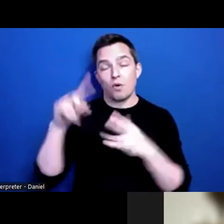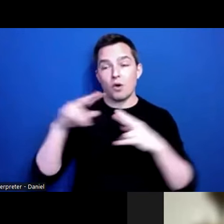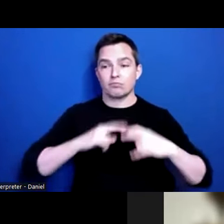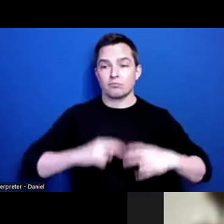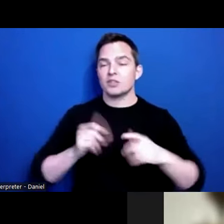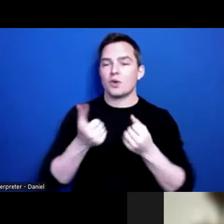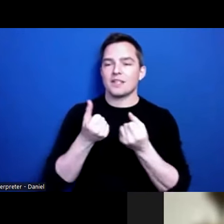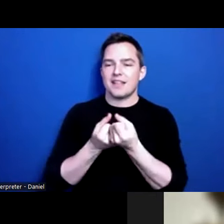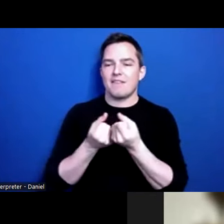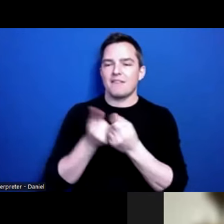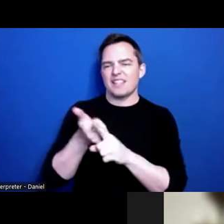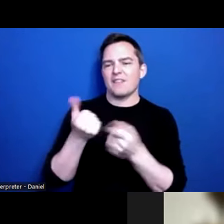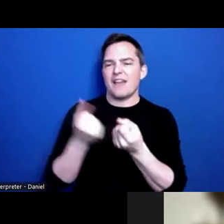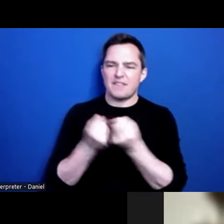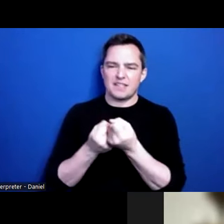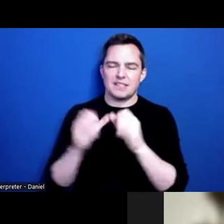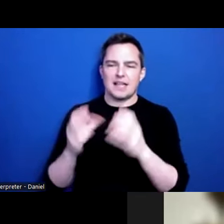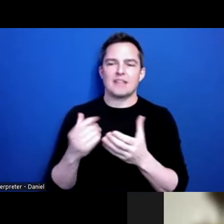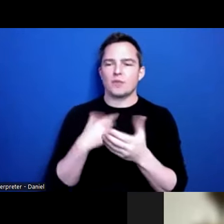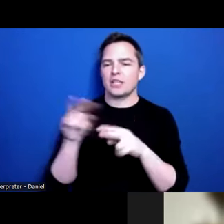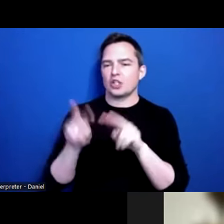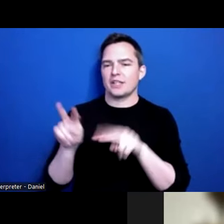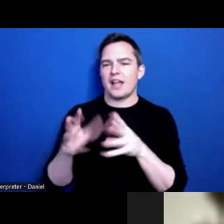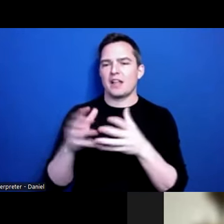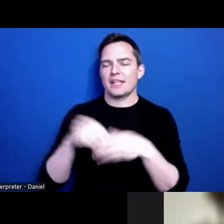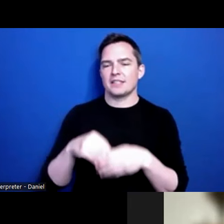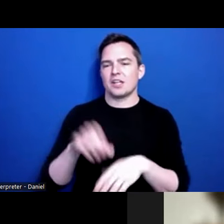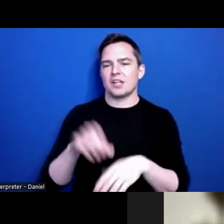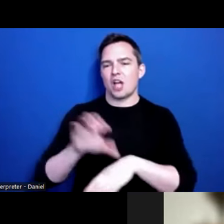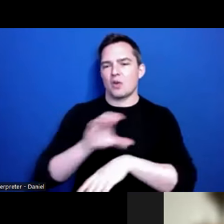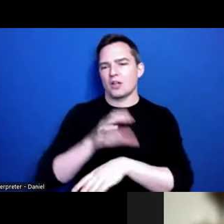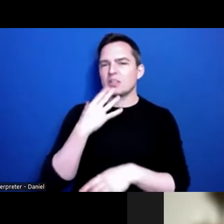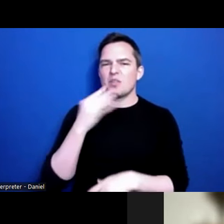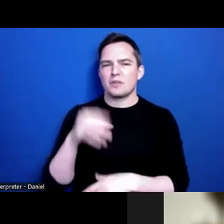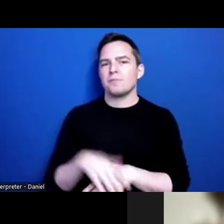classes are a big thing that we look at in Colorado. But Caitlin? Anything to add?